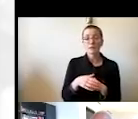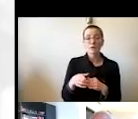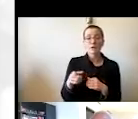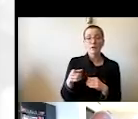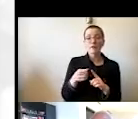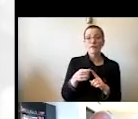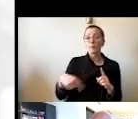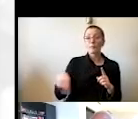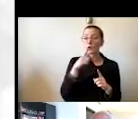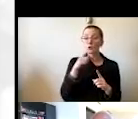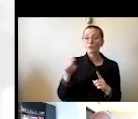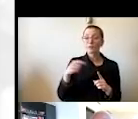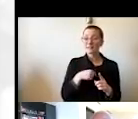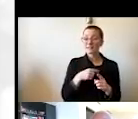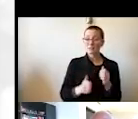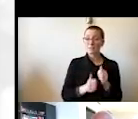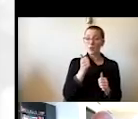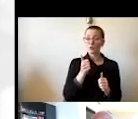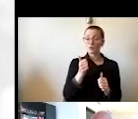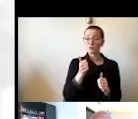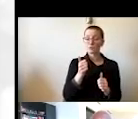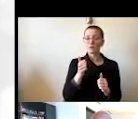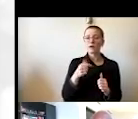in the world today draw hope that the University of Illinois,